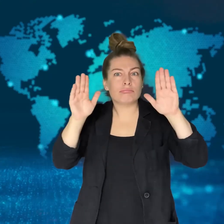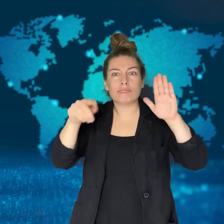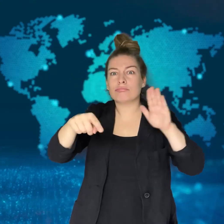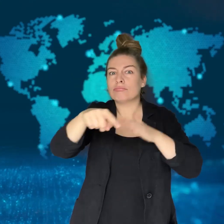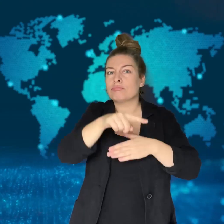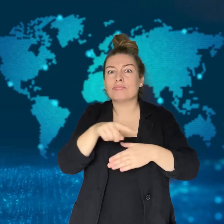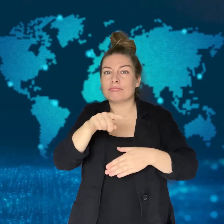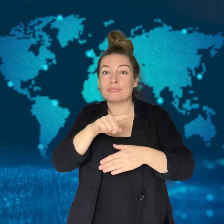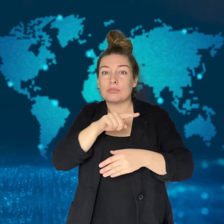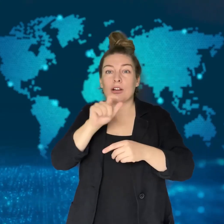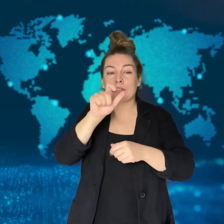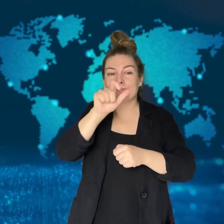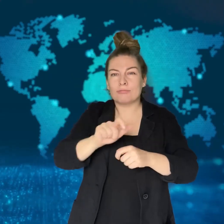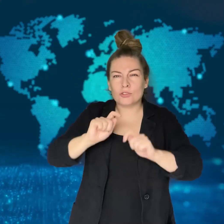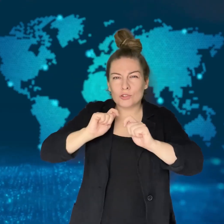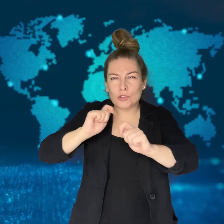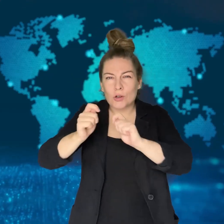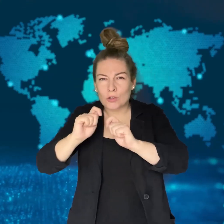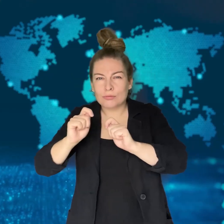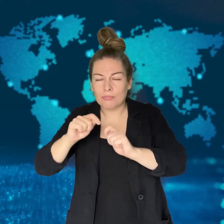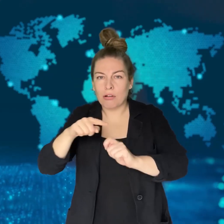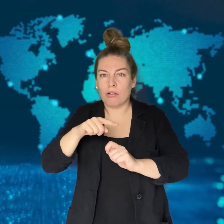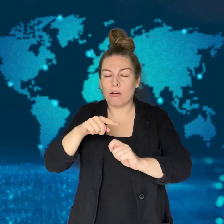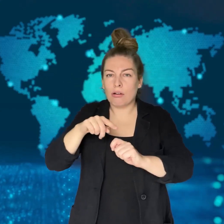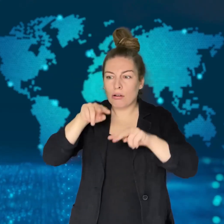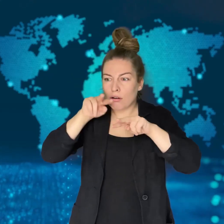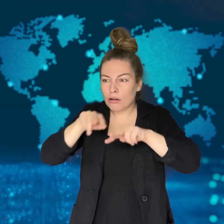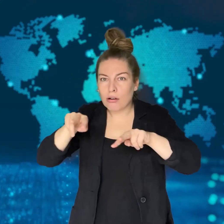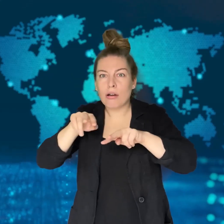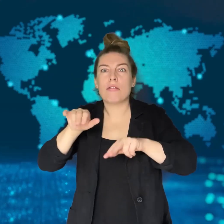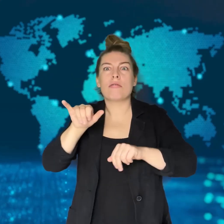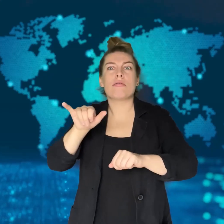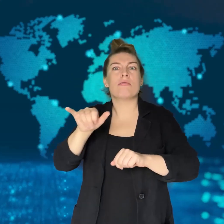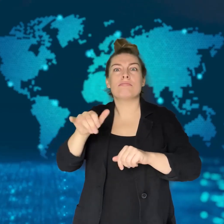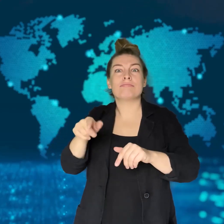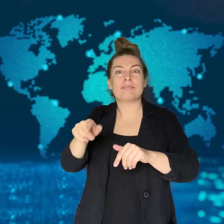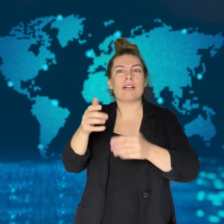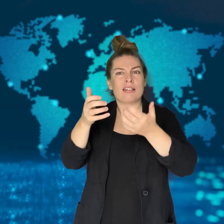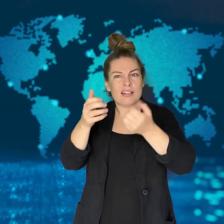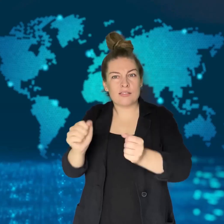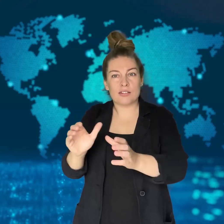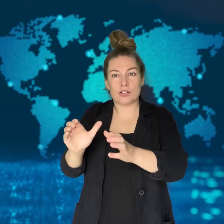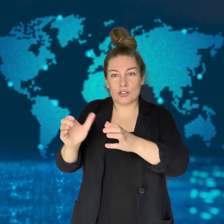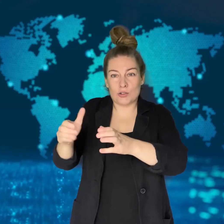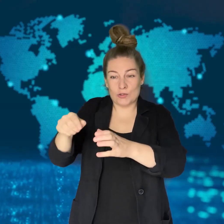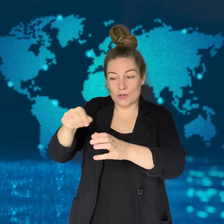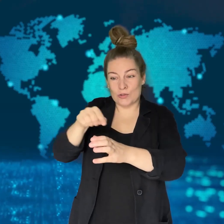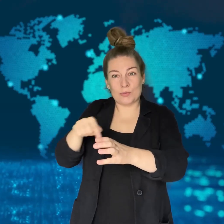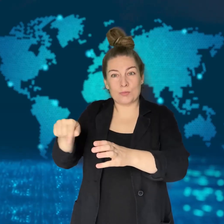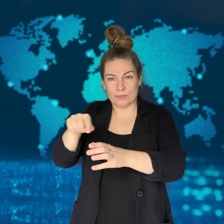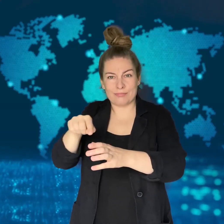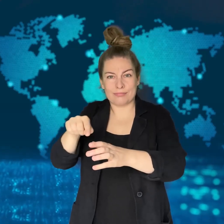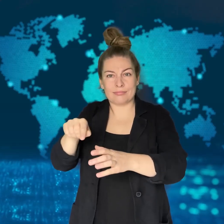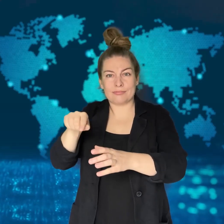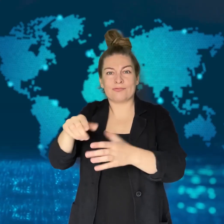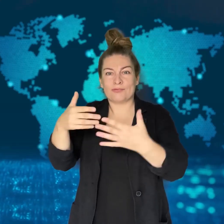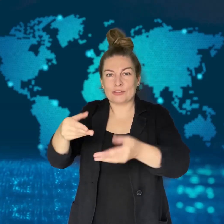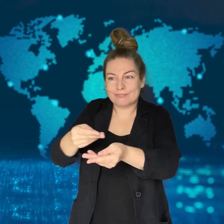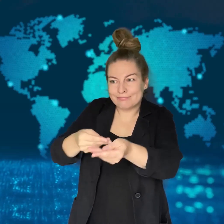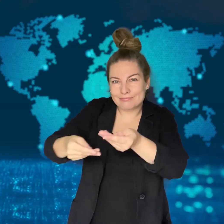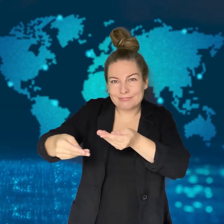underage students at a school with around 2,000 members.